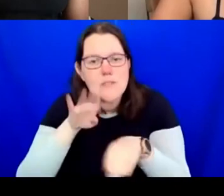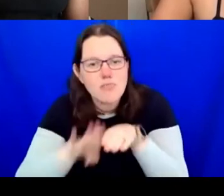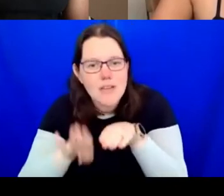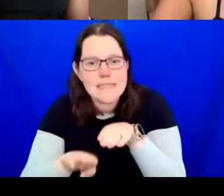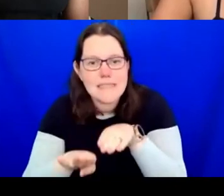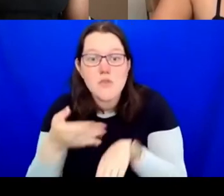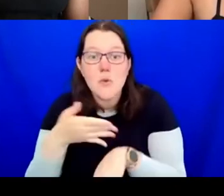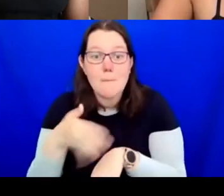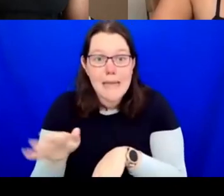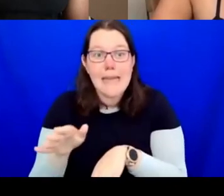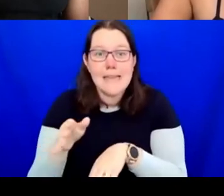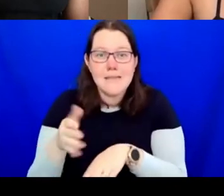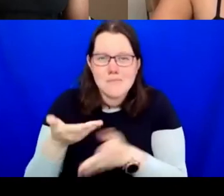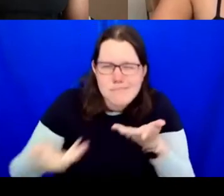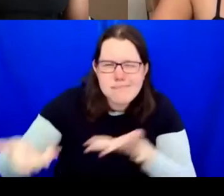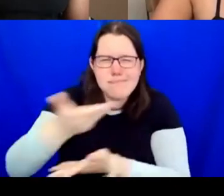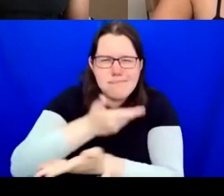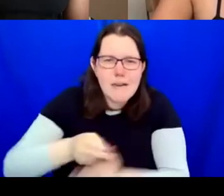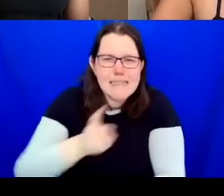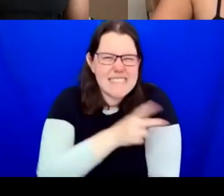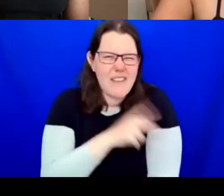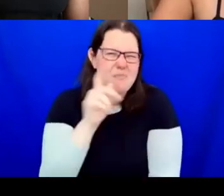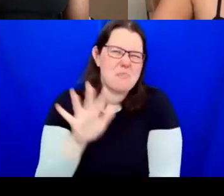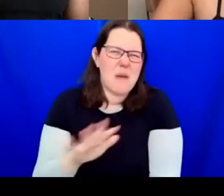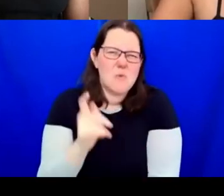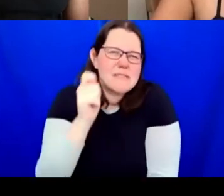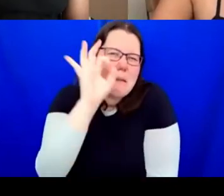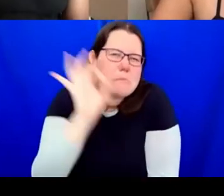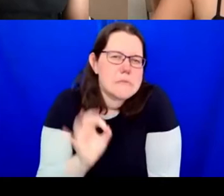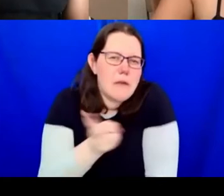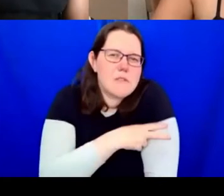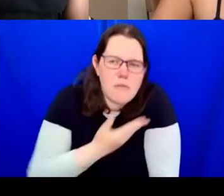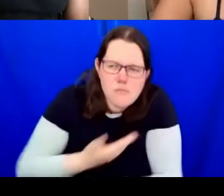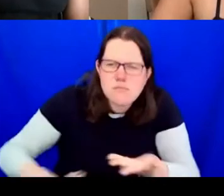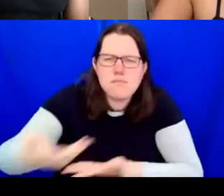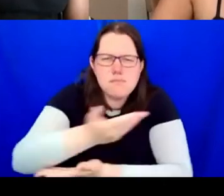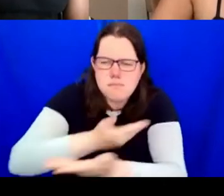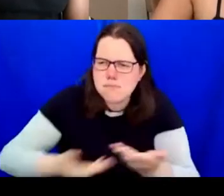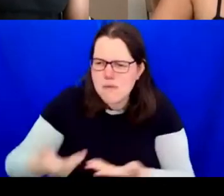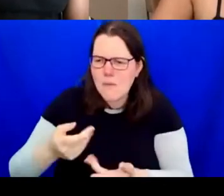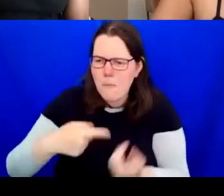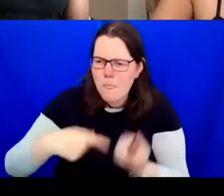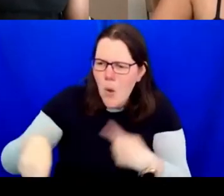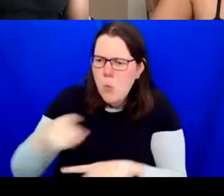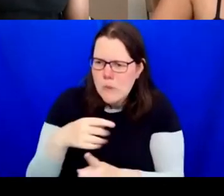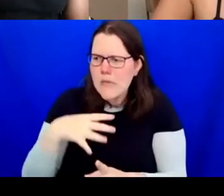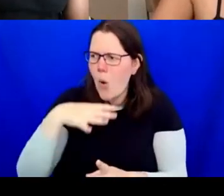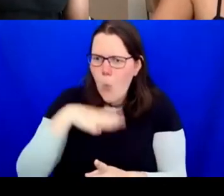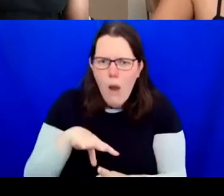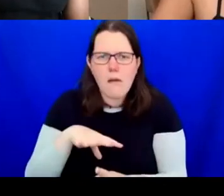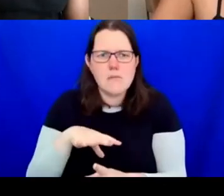really find out why if we were well intentioned, good university educated, well meaning,